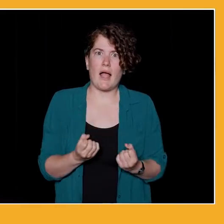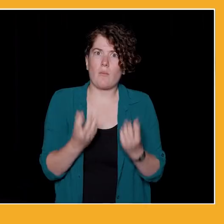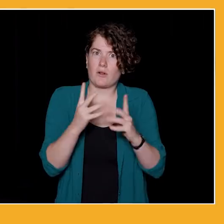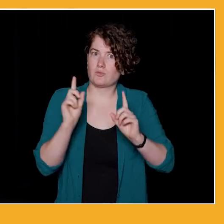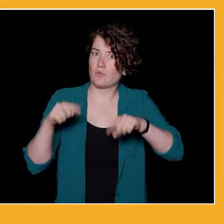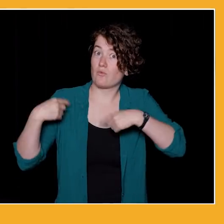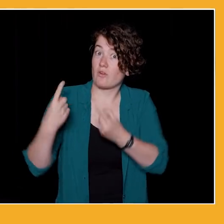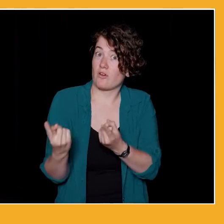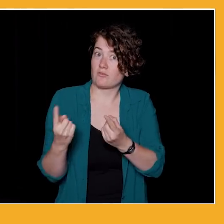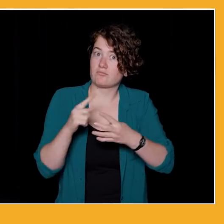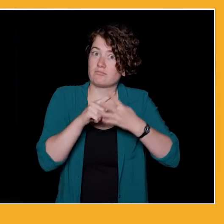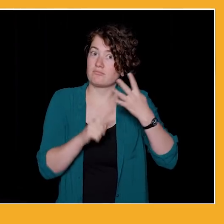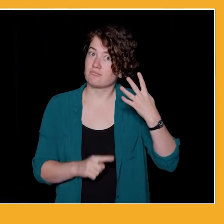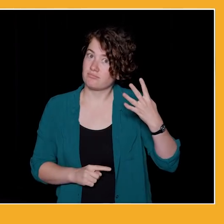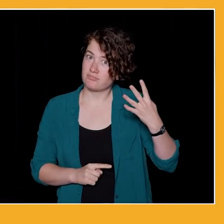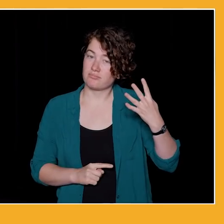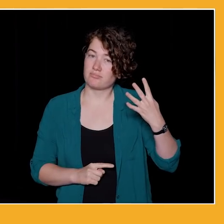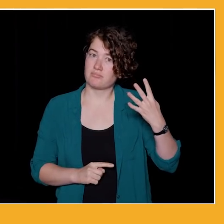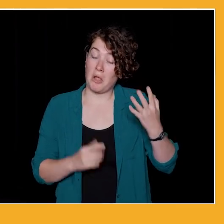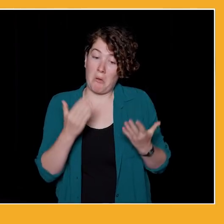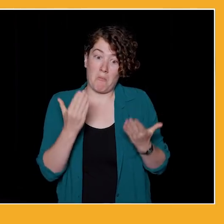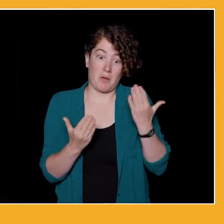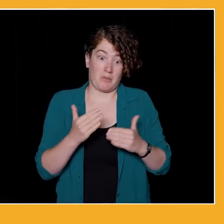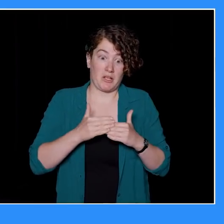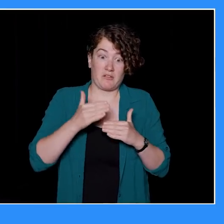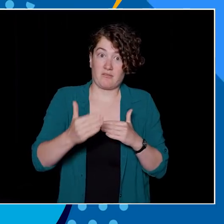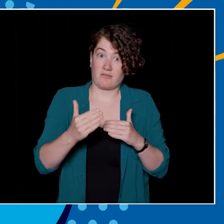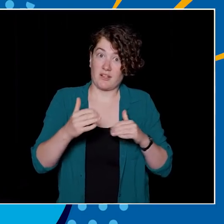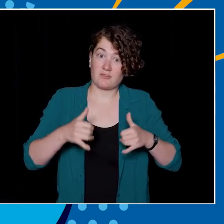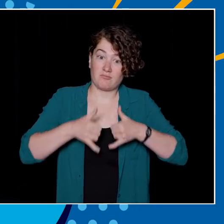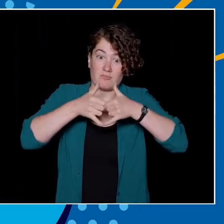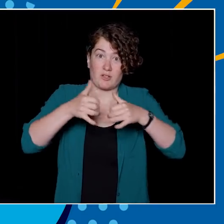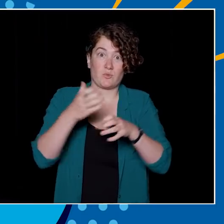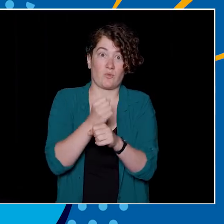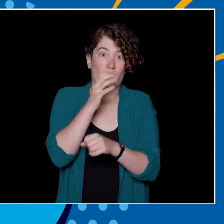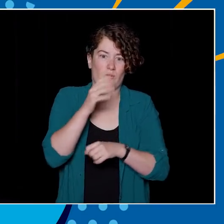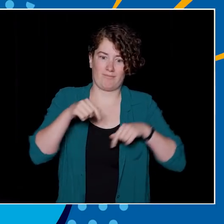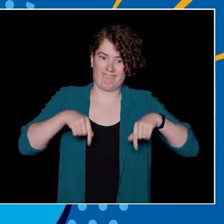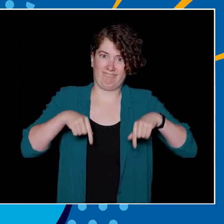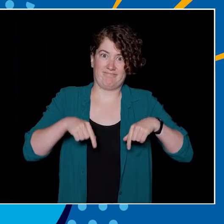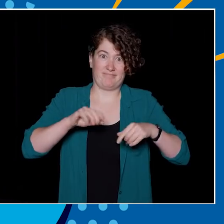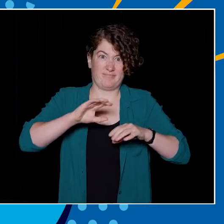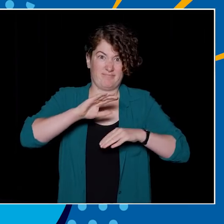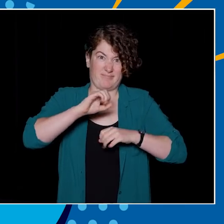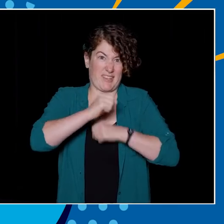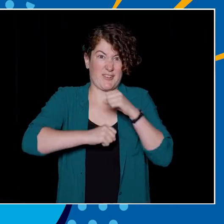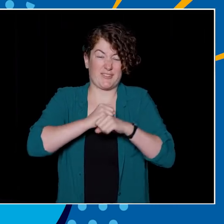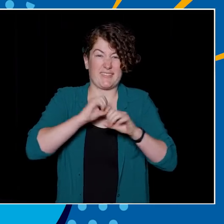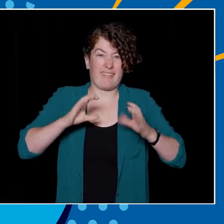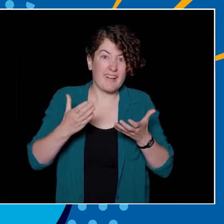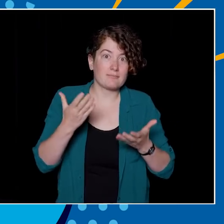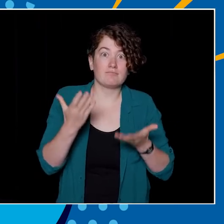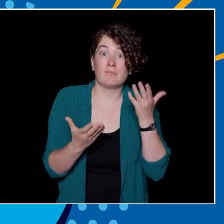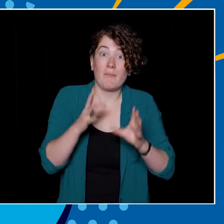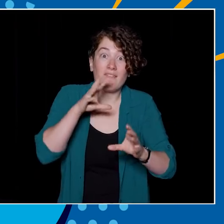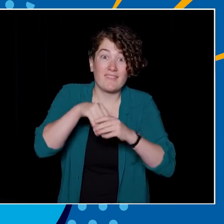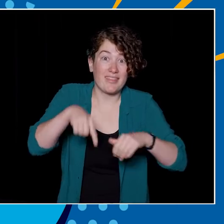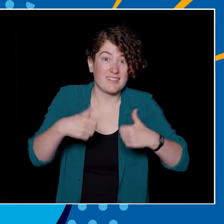C, three or D eight? Who knows, maybe our next Nobel prize winner will come from this year's incoming class. Maybe they're playing trivia right now.